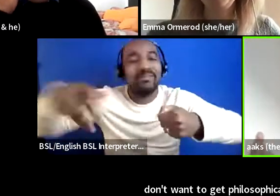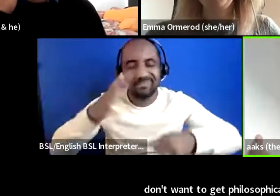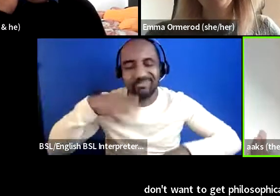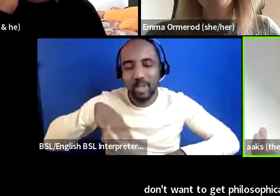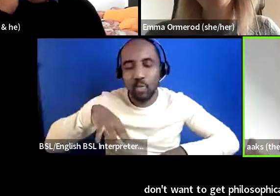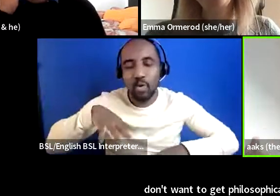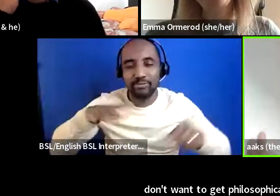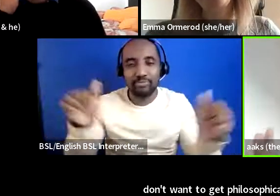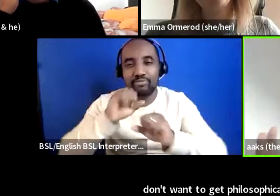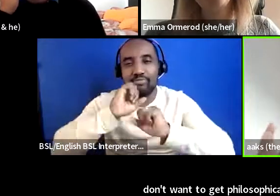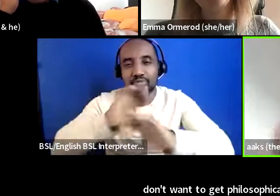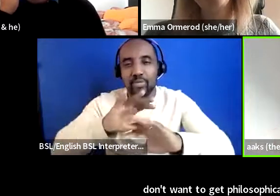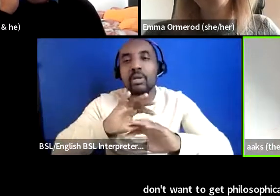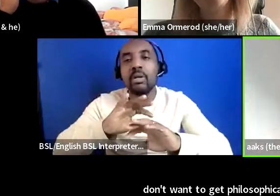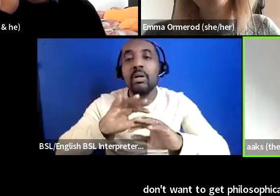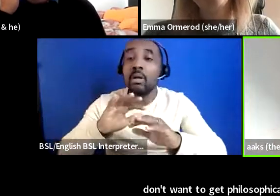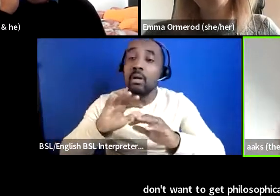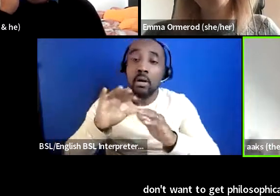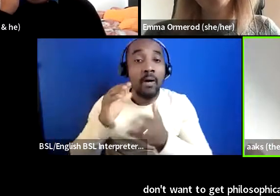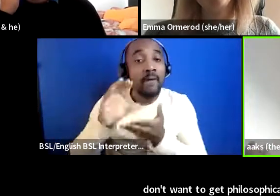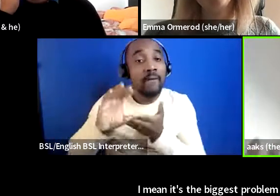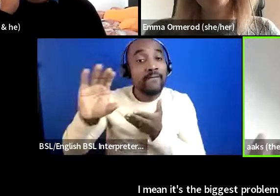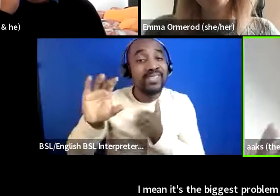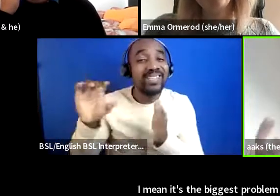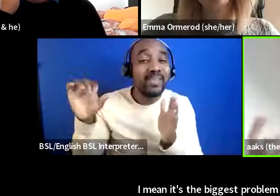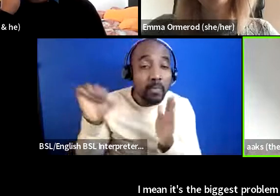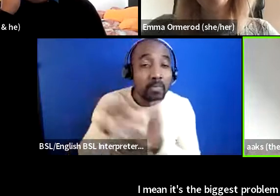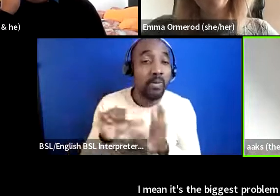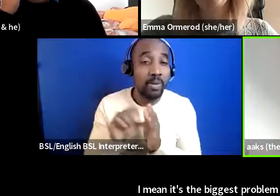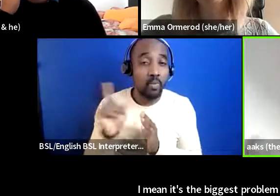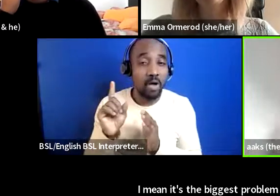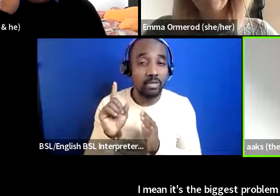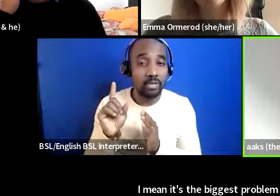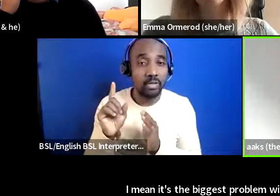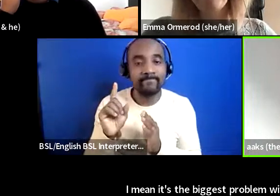with funding is that projects are then tailoring themselves to a funder and just not being able